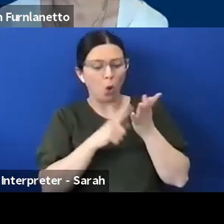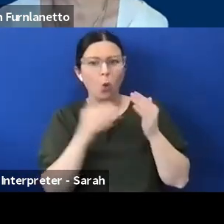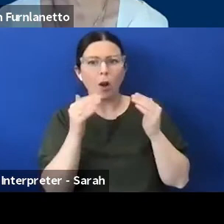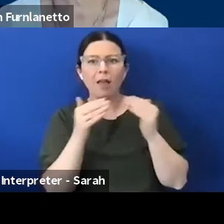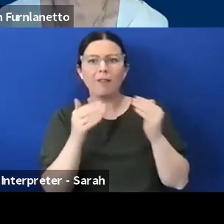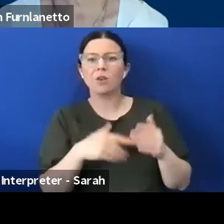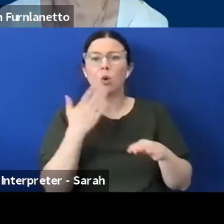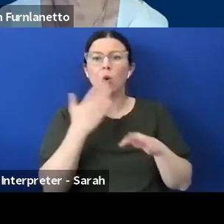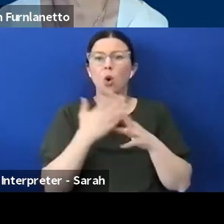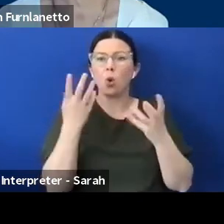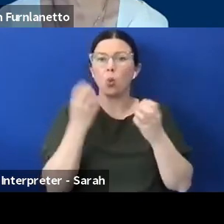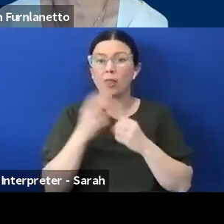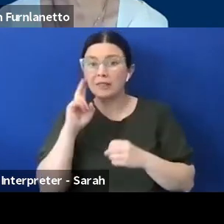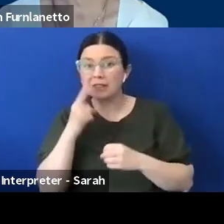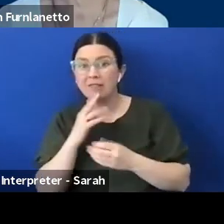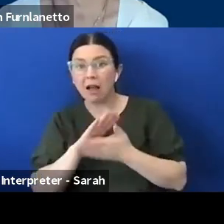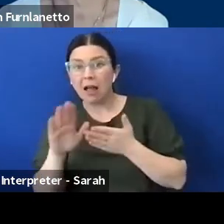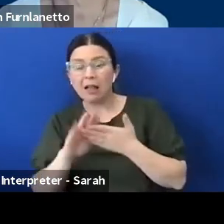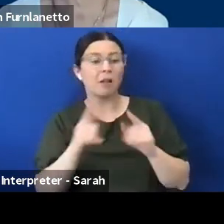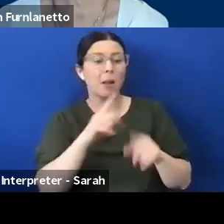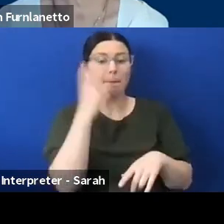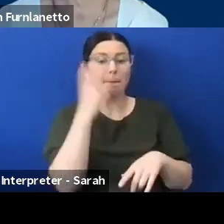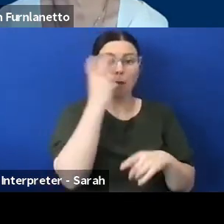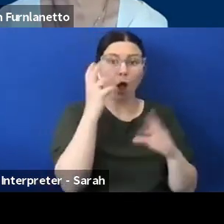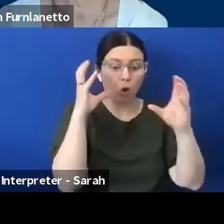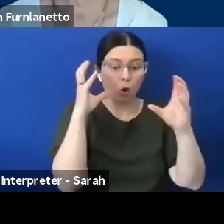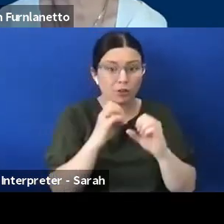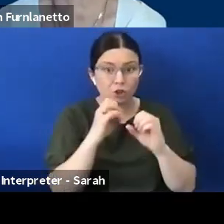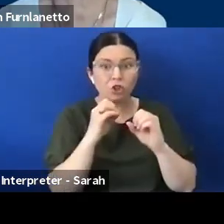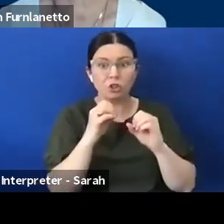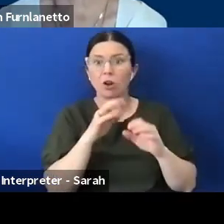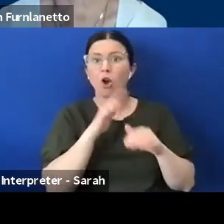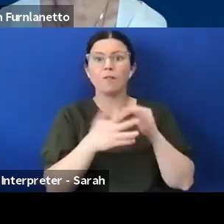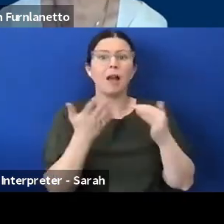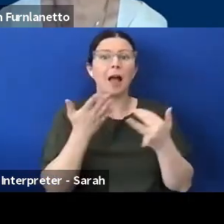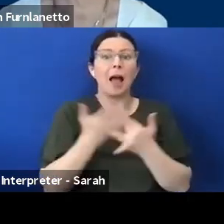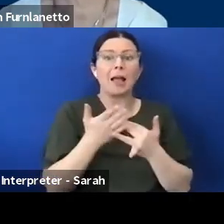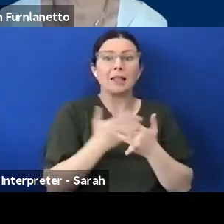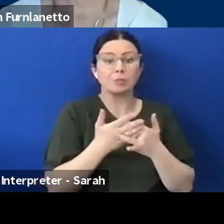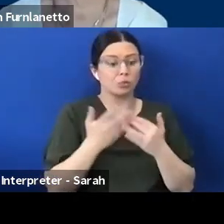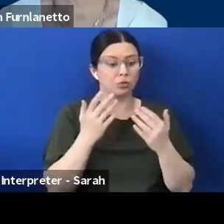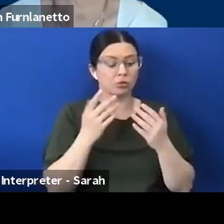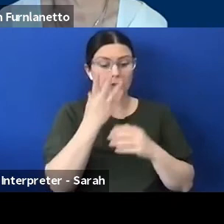community about accessibility to images on our unit facebook pages and things like that and I